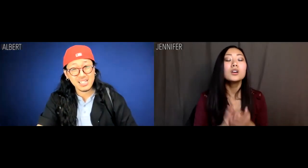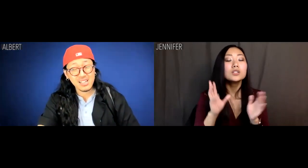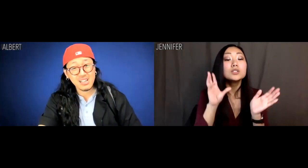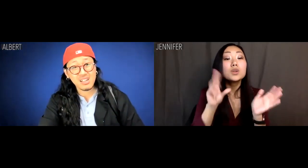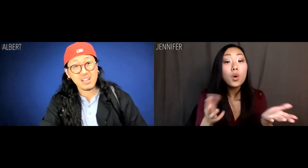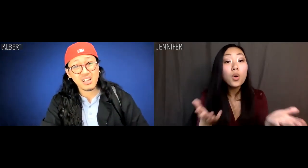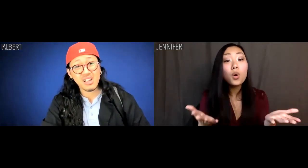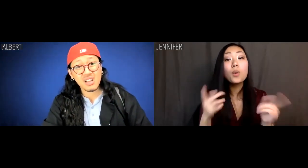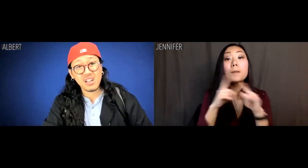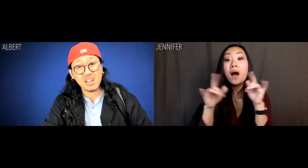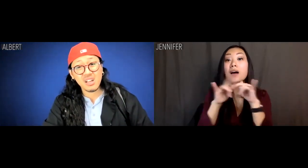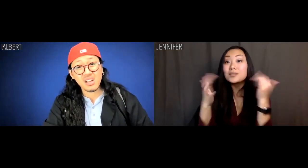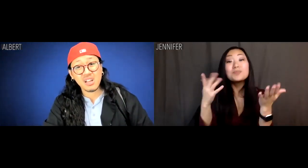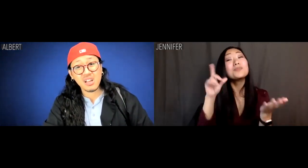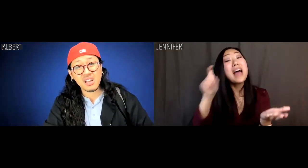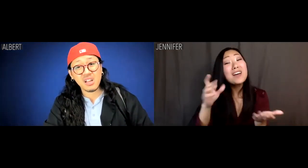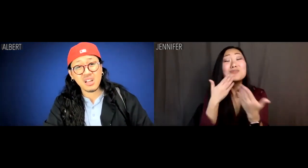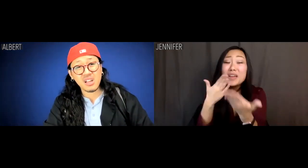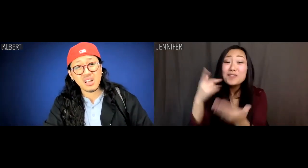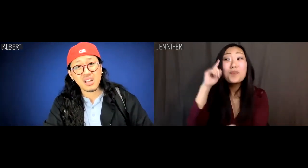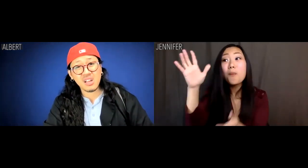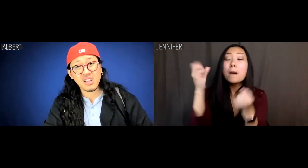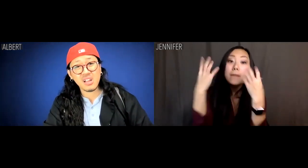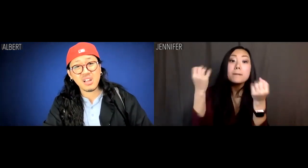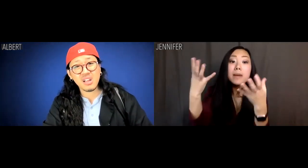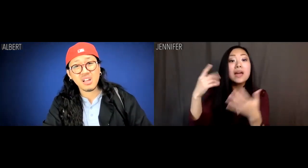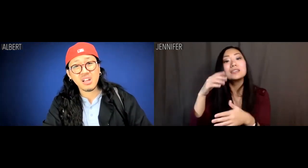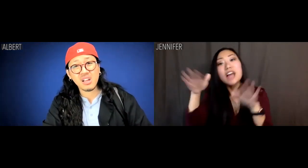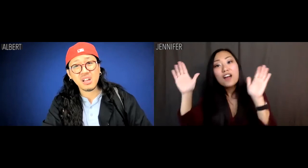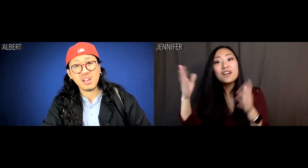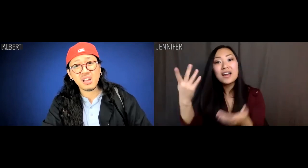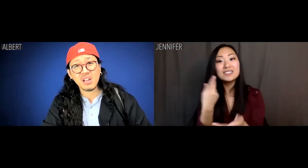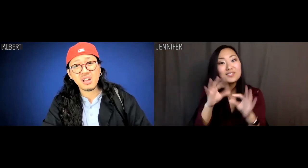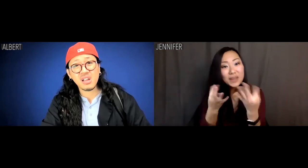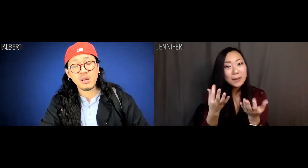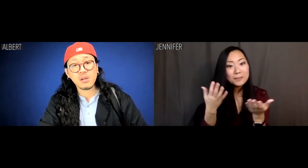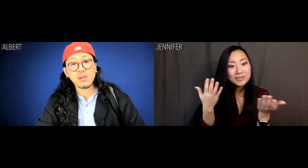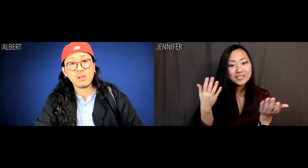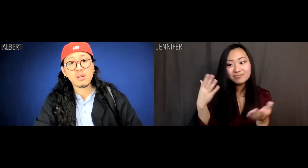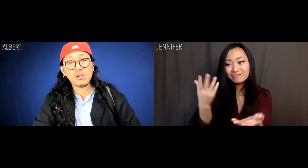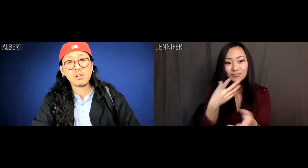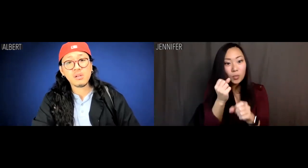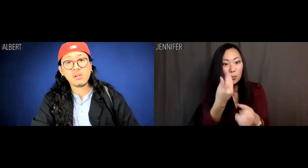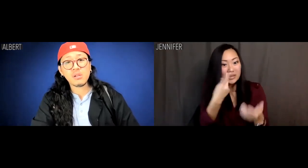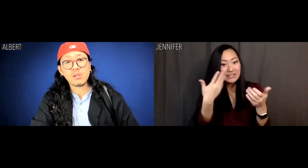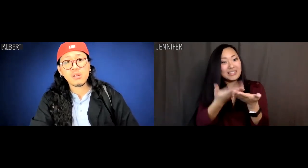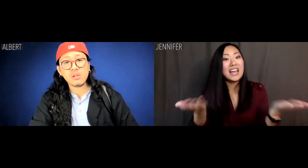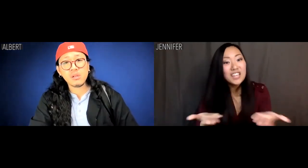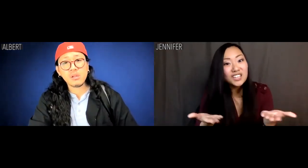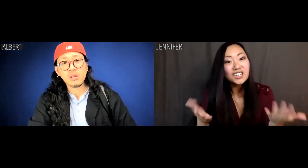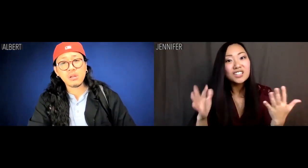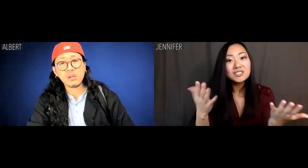Jennifer: No. But at the same time, we have to be grateful for the countless sacrifices our family made getting us here,